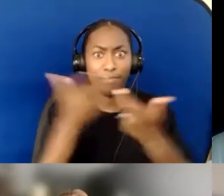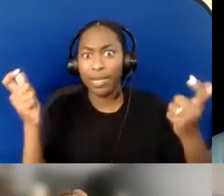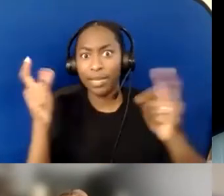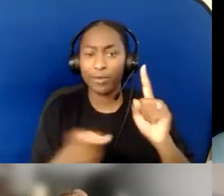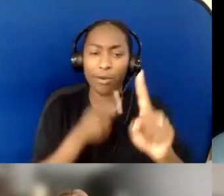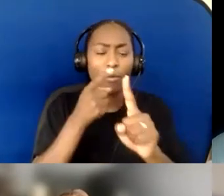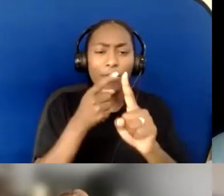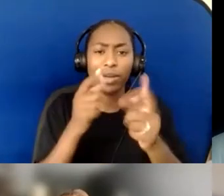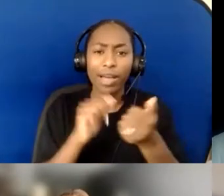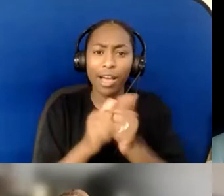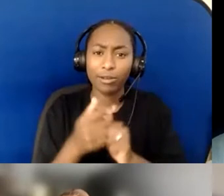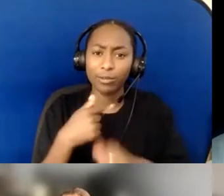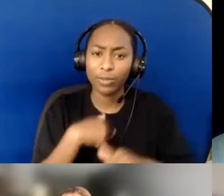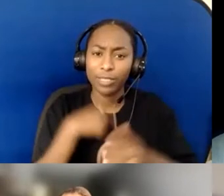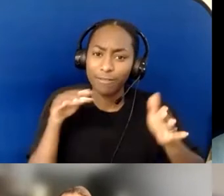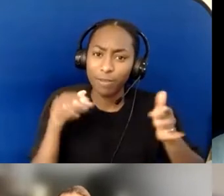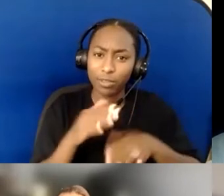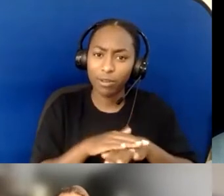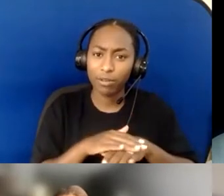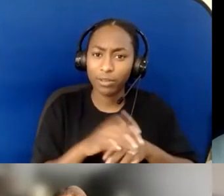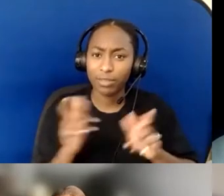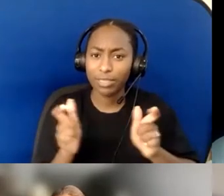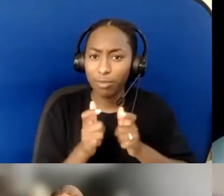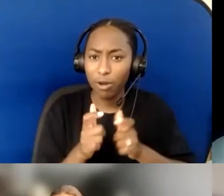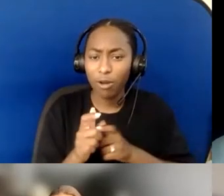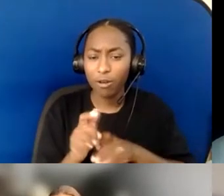Is there anyone who feels inclined to start first?